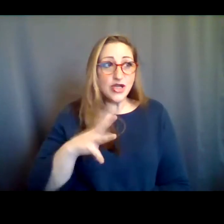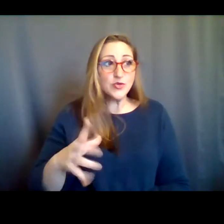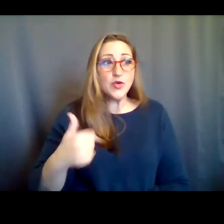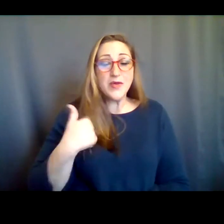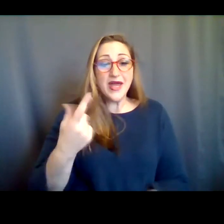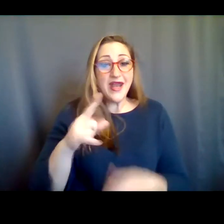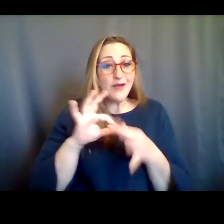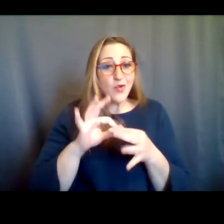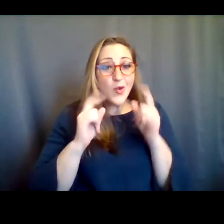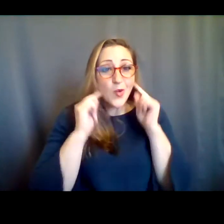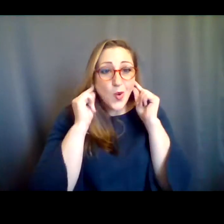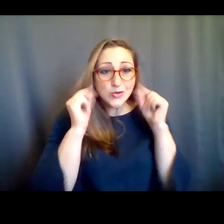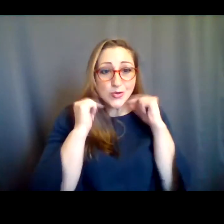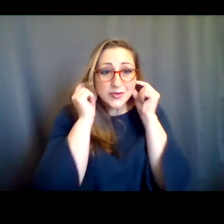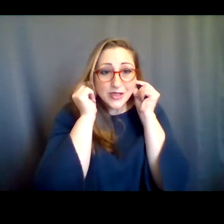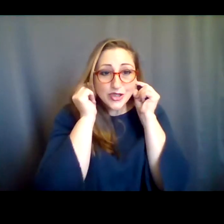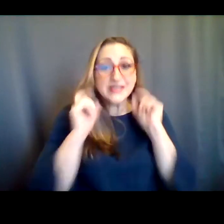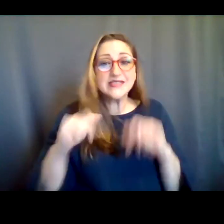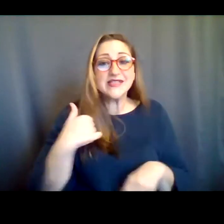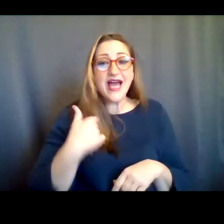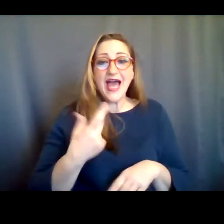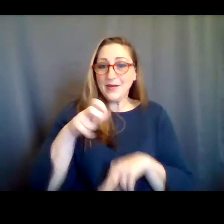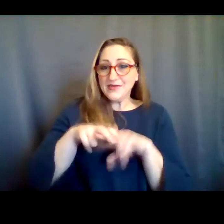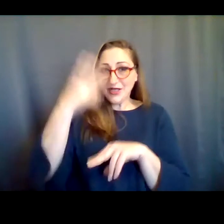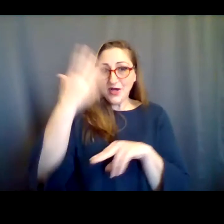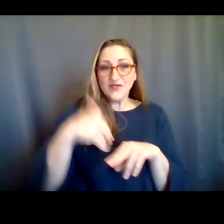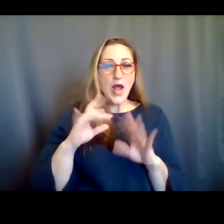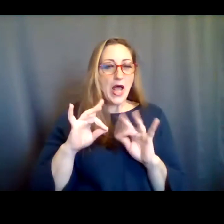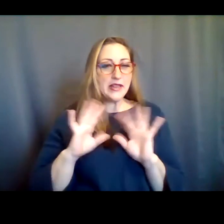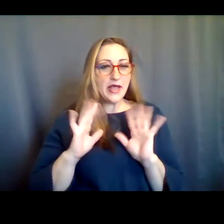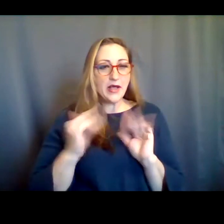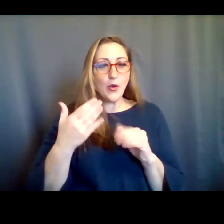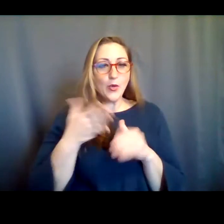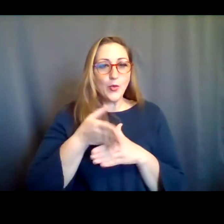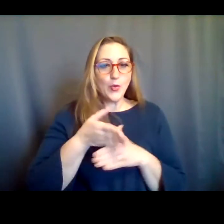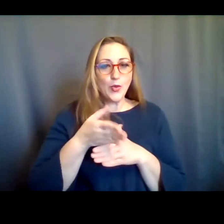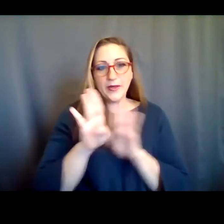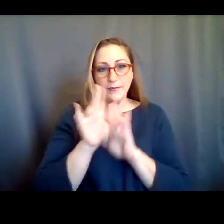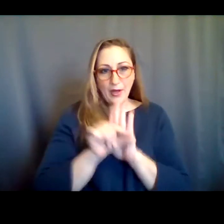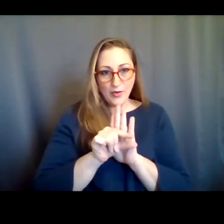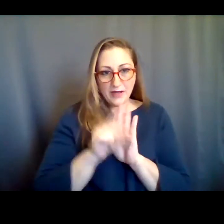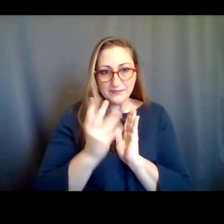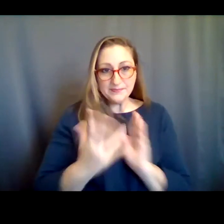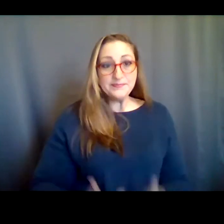short, dark hair. I'm wearing a black shirt, hoop gold earrings and I'm sitting front of a light-colored wood